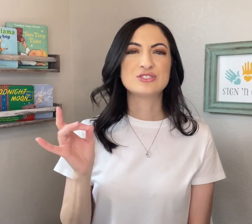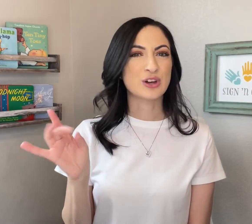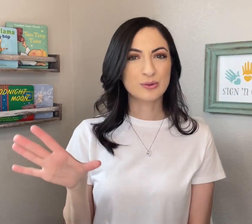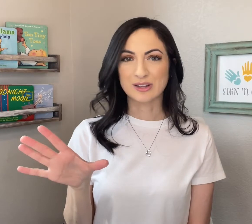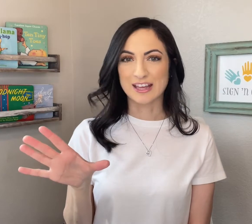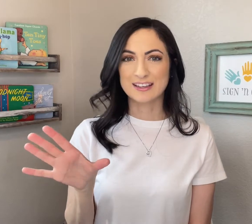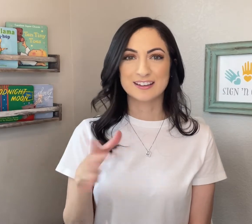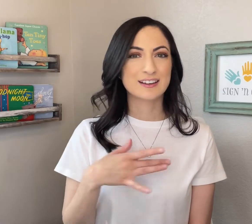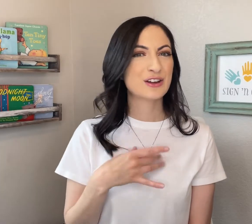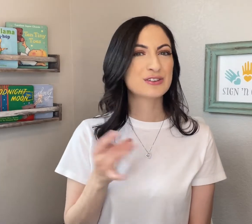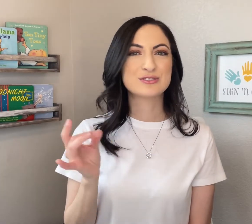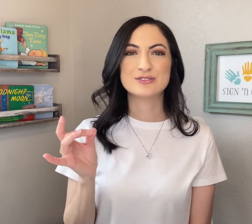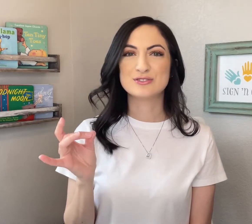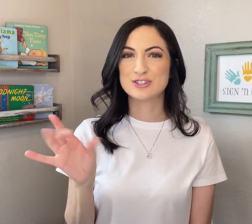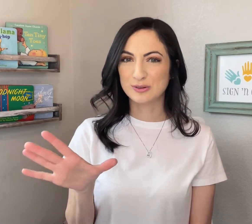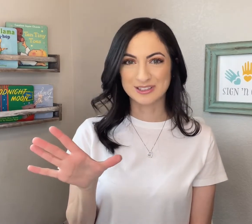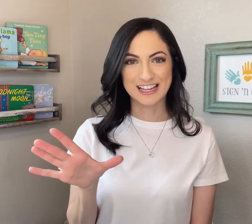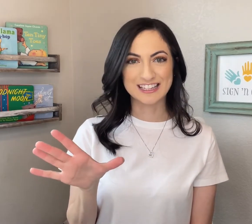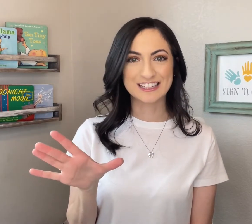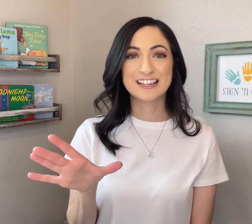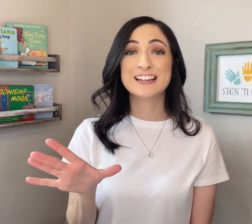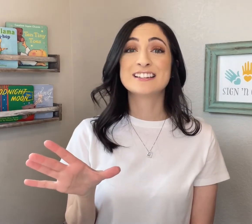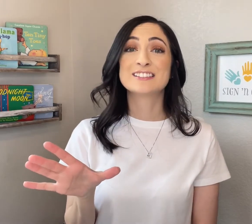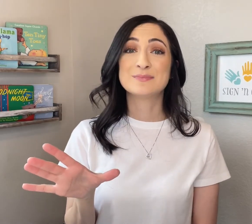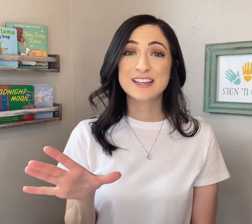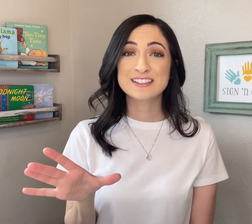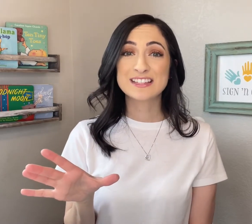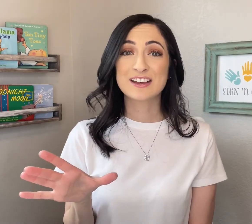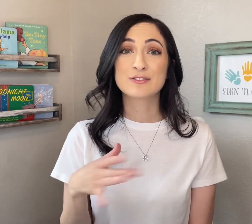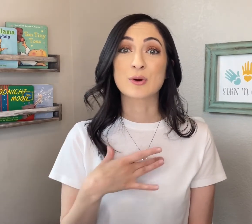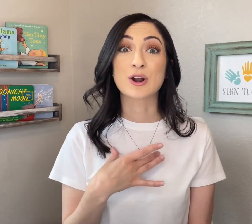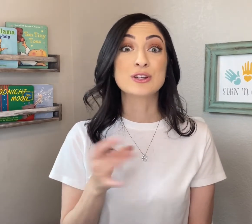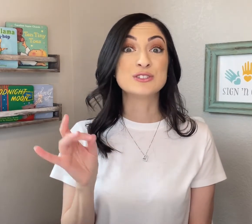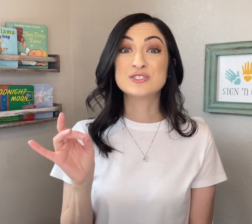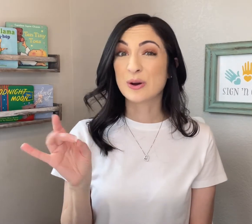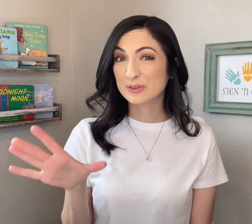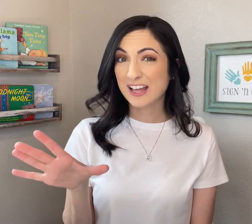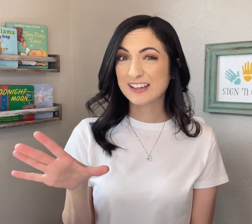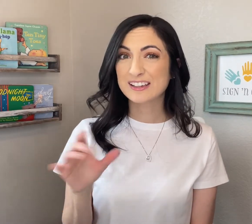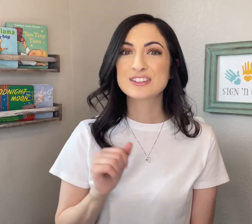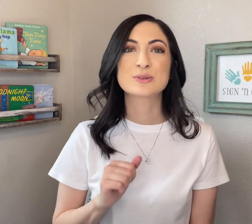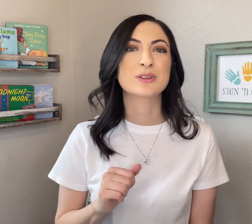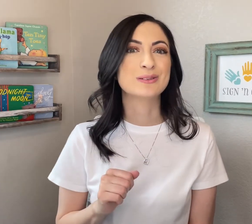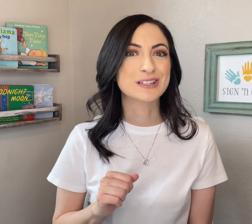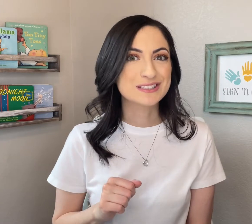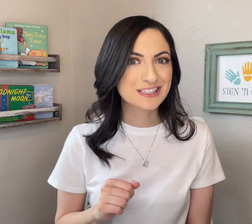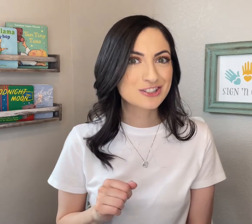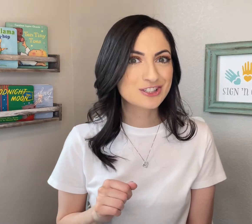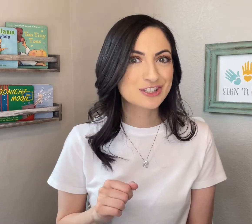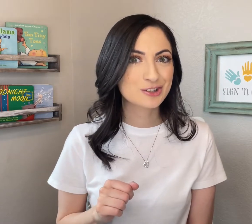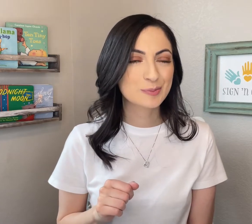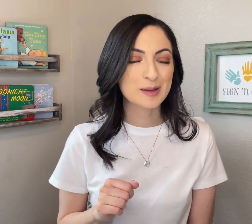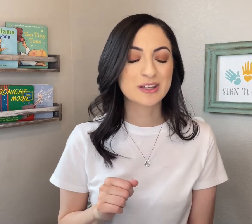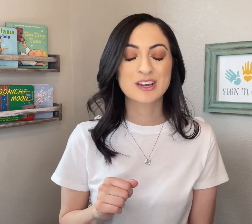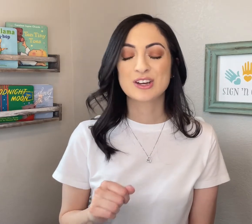DON'T LIKE. DON'T LIKE. To make the sign for DON'T LIKE so that you can teach it to your baby,